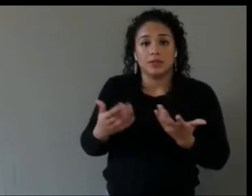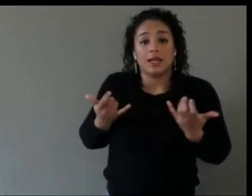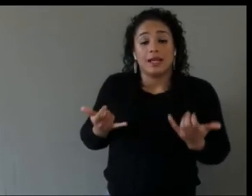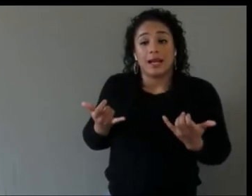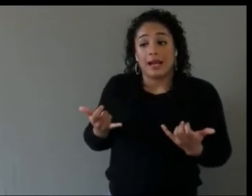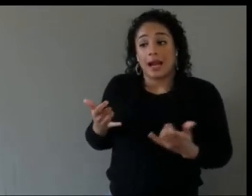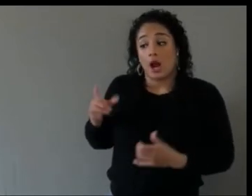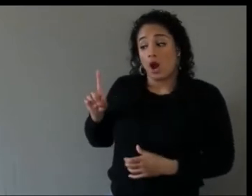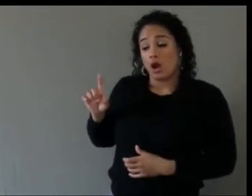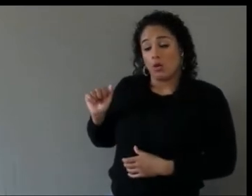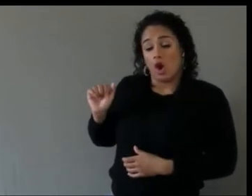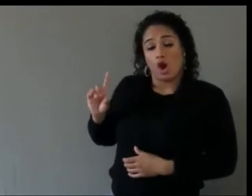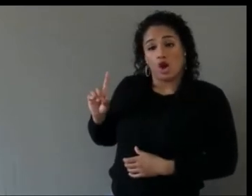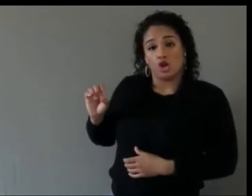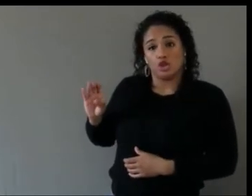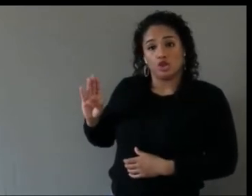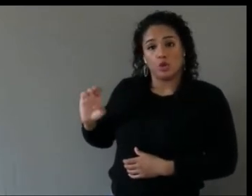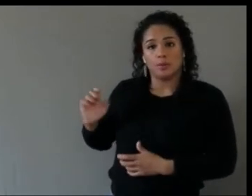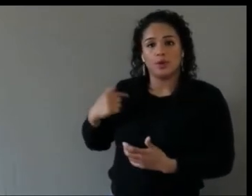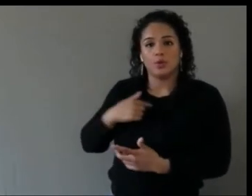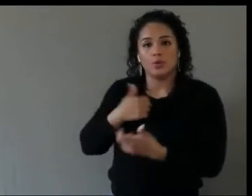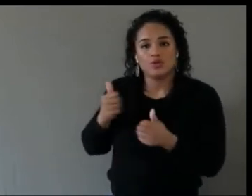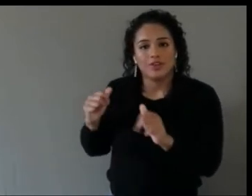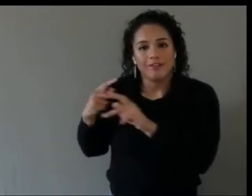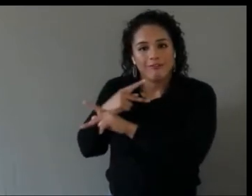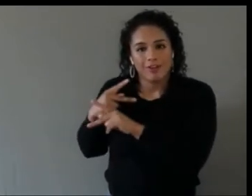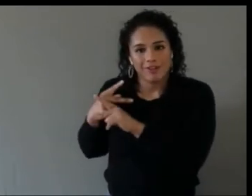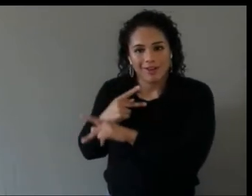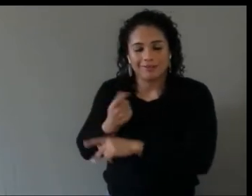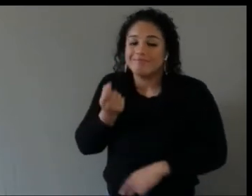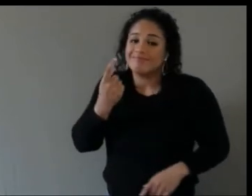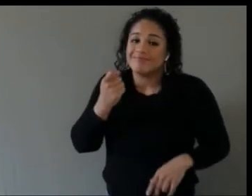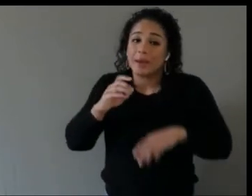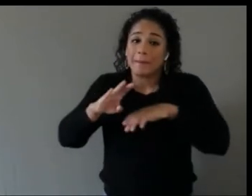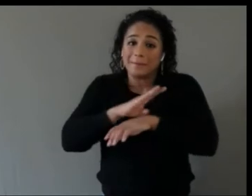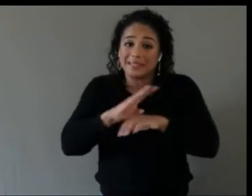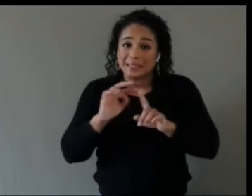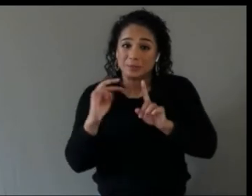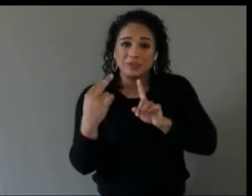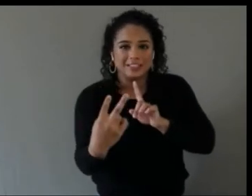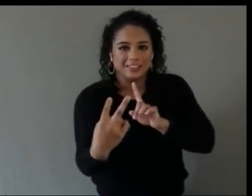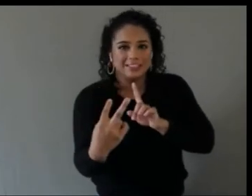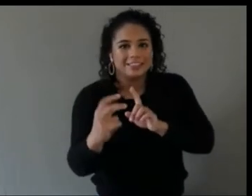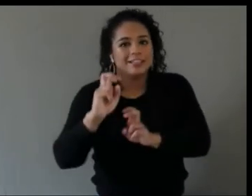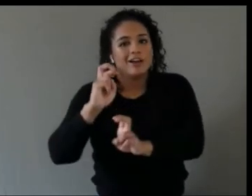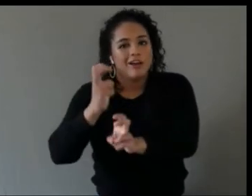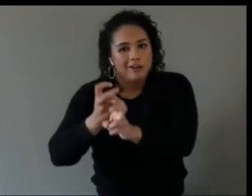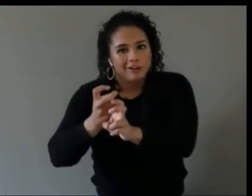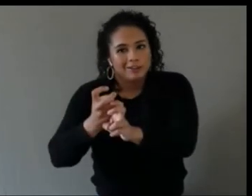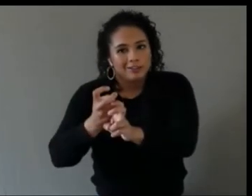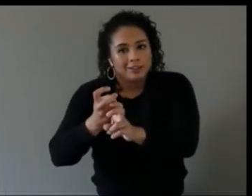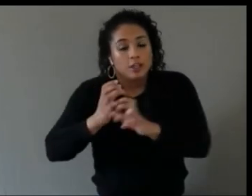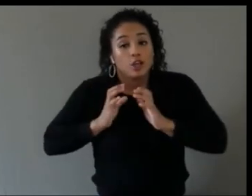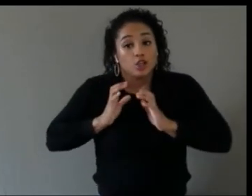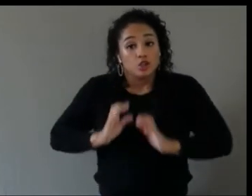And from a business side, it's hard, from the consumer side, I think that anything that